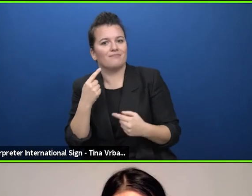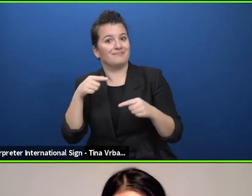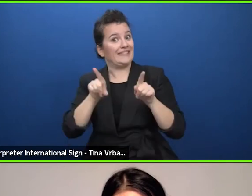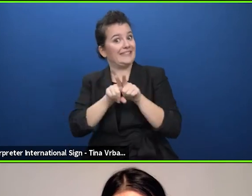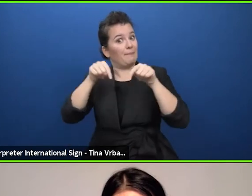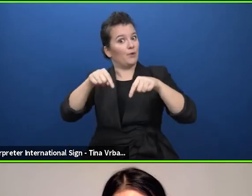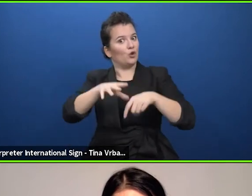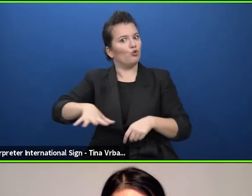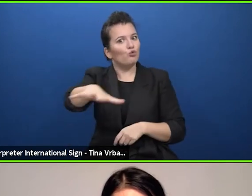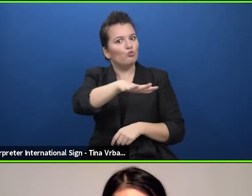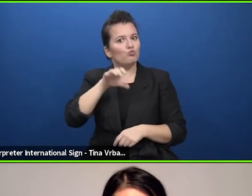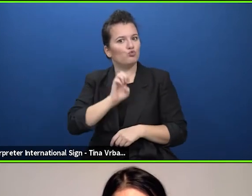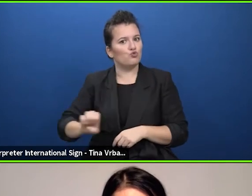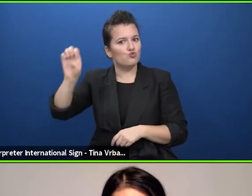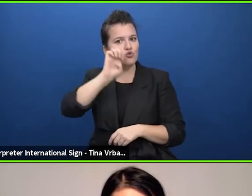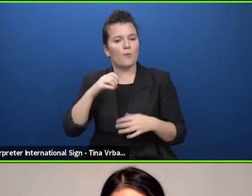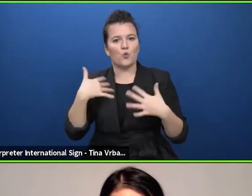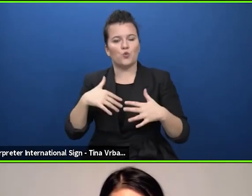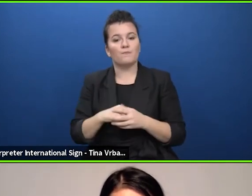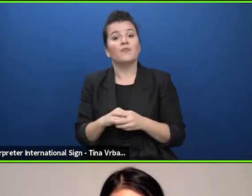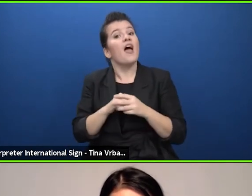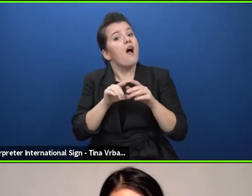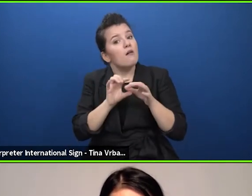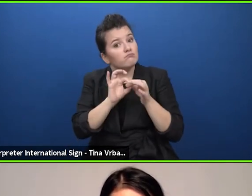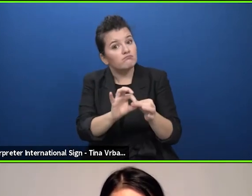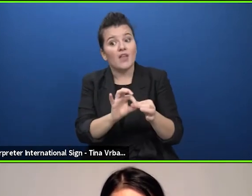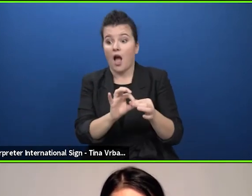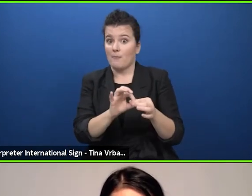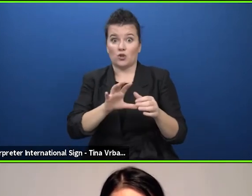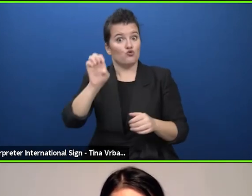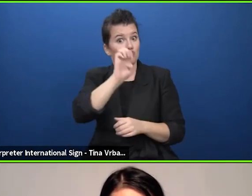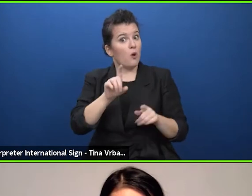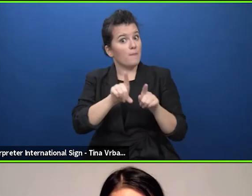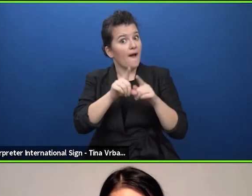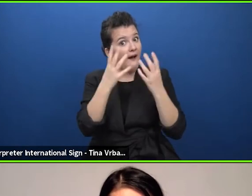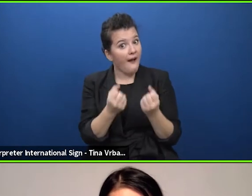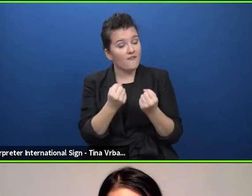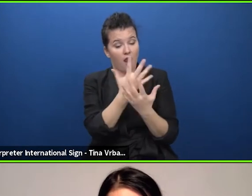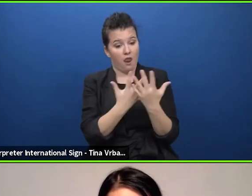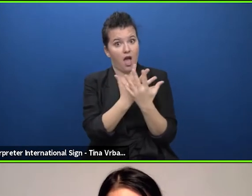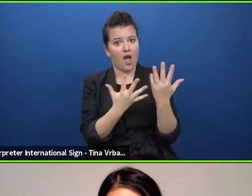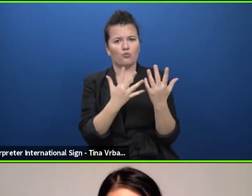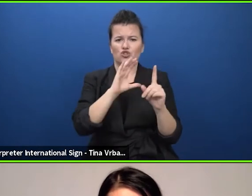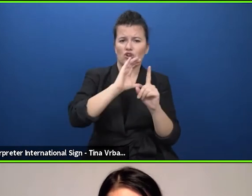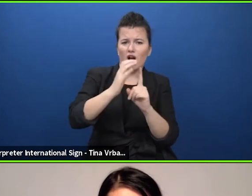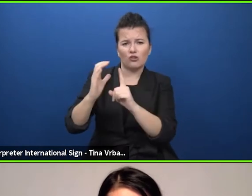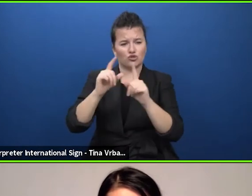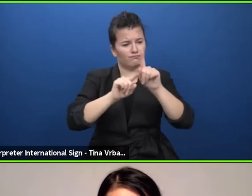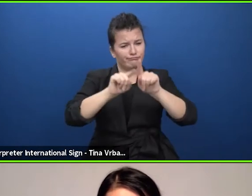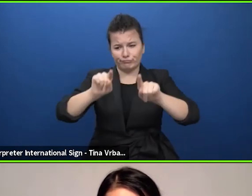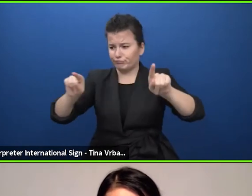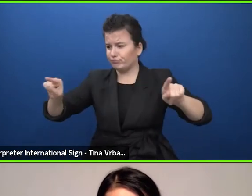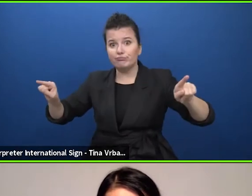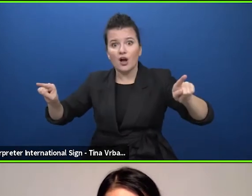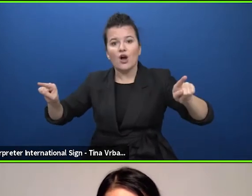linked to linguistic and cultural diversity in Europe and hence it's also the one that has it may